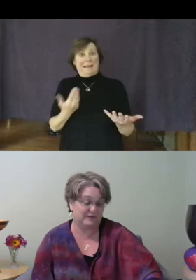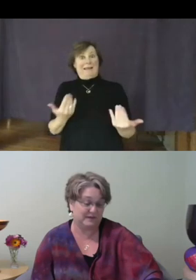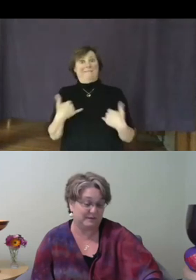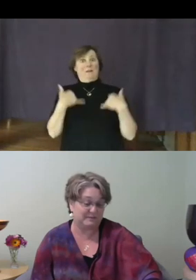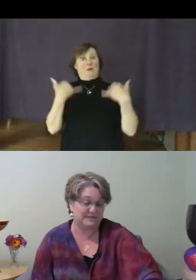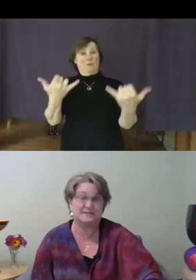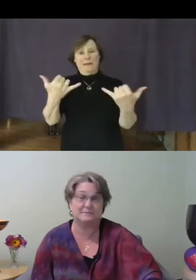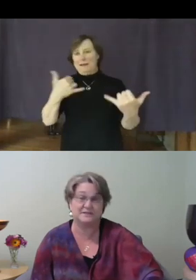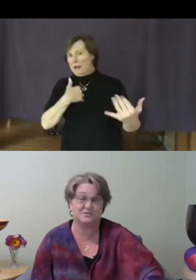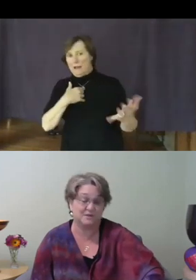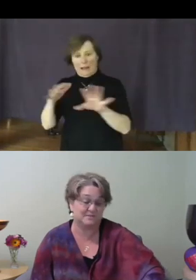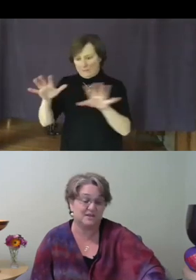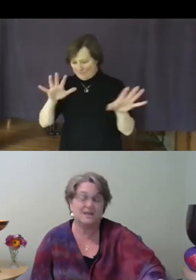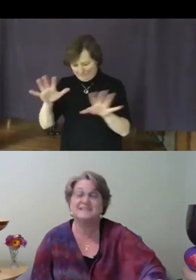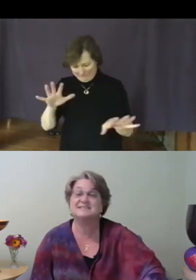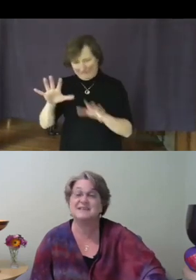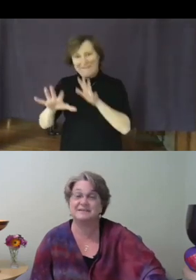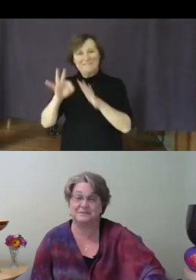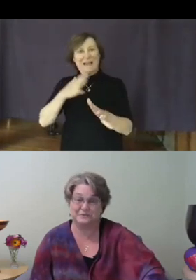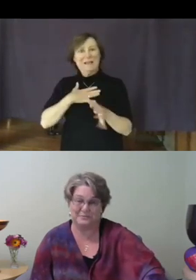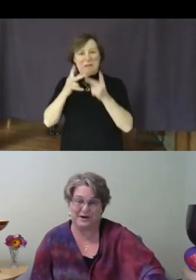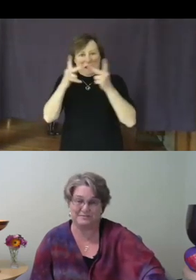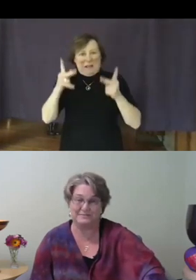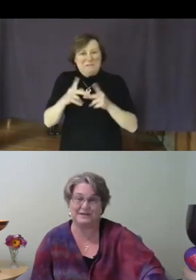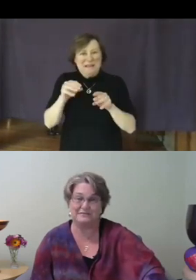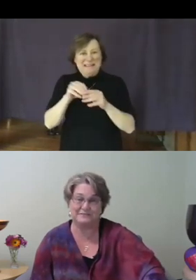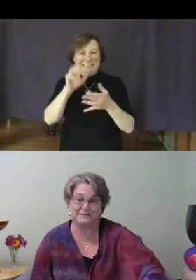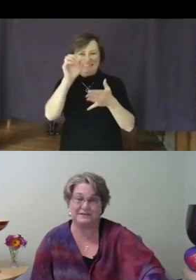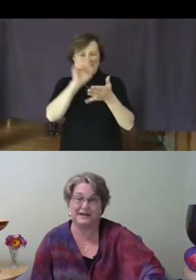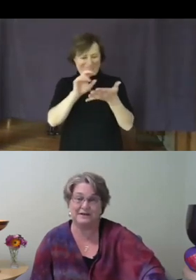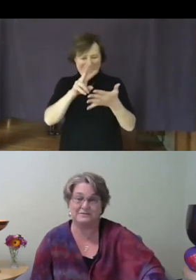my place in my script. It's a technical problem and I'll figure it out.